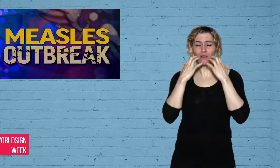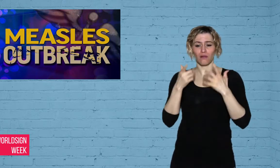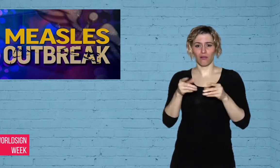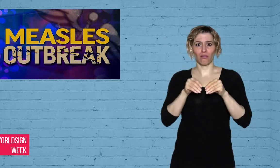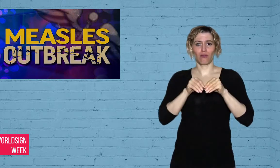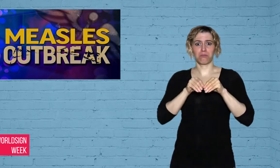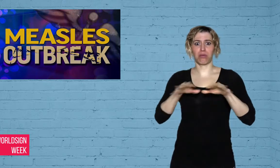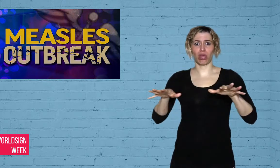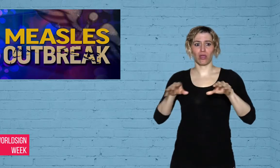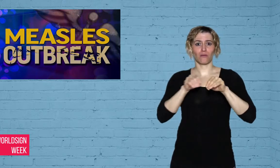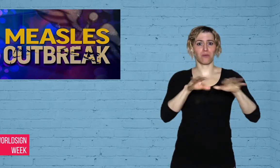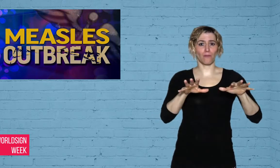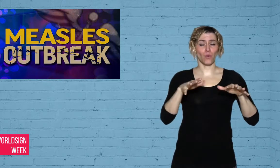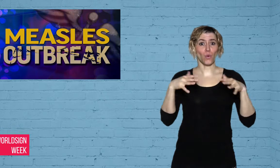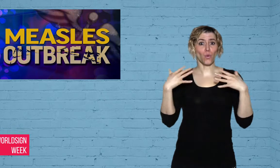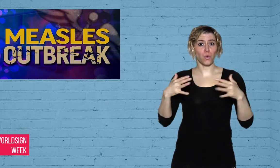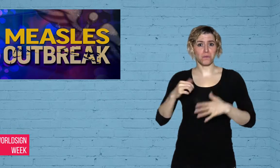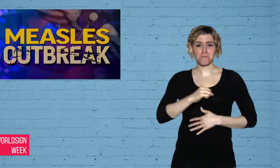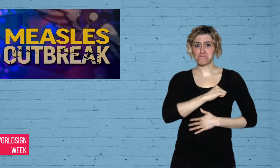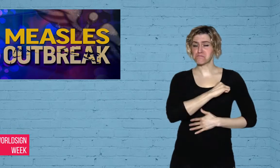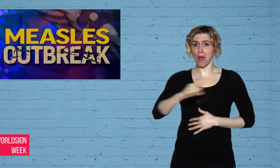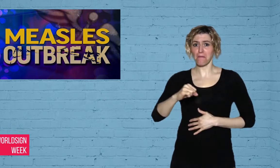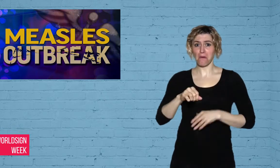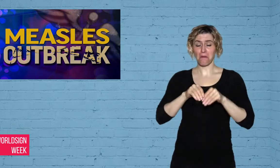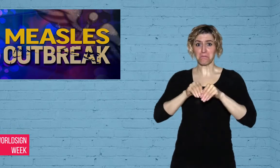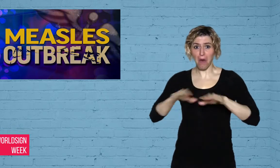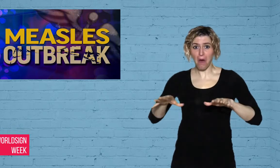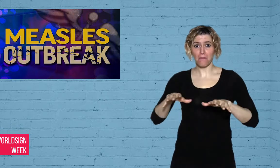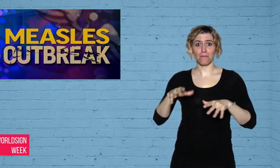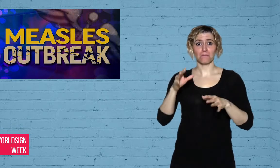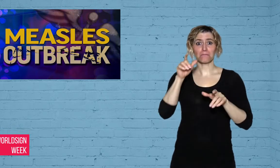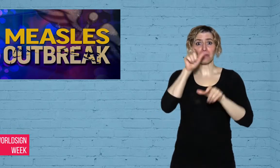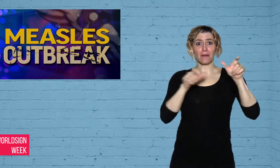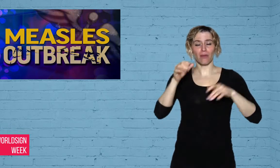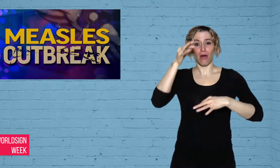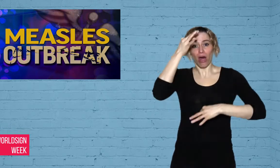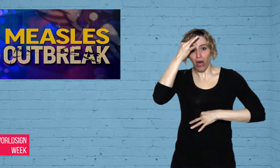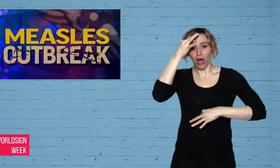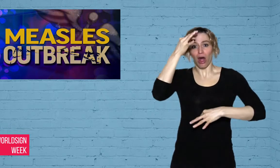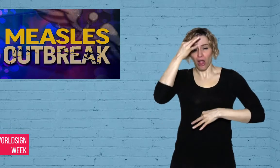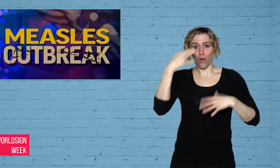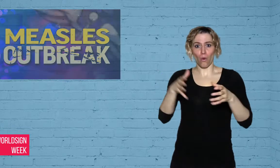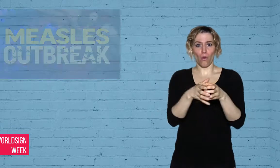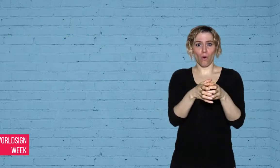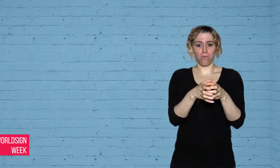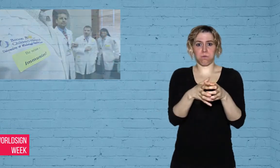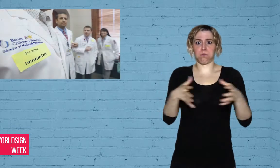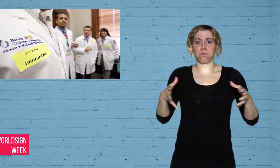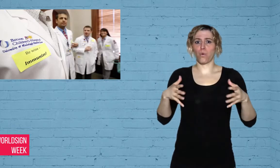rising sharply, saying “today’s travel